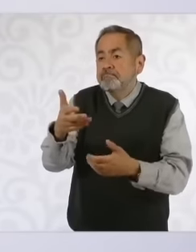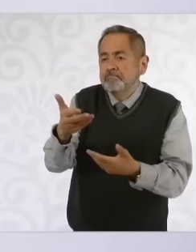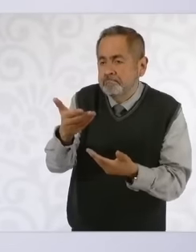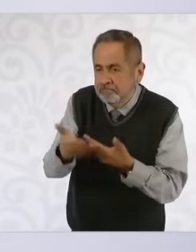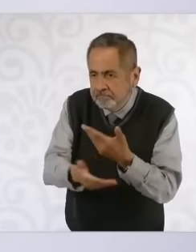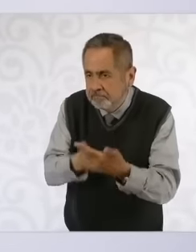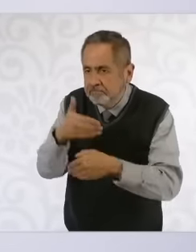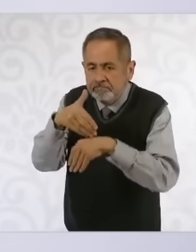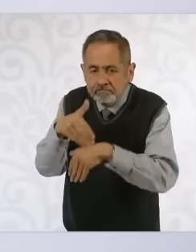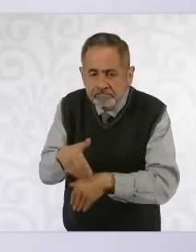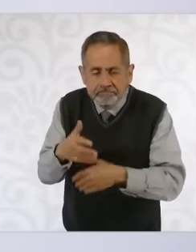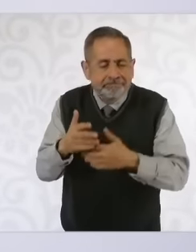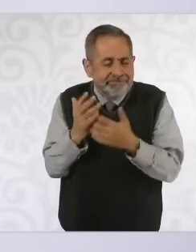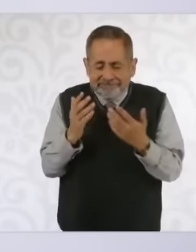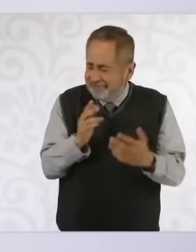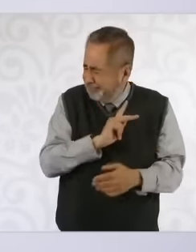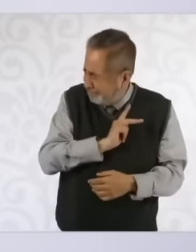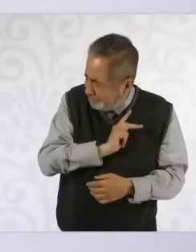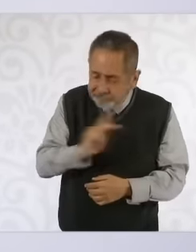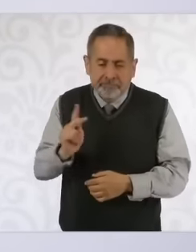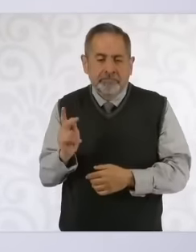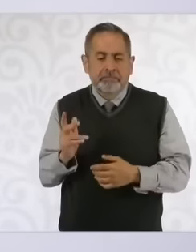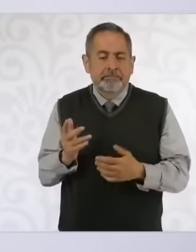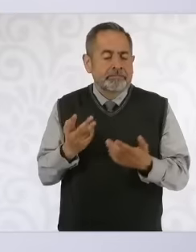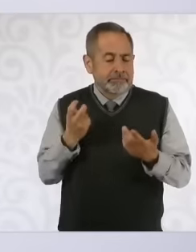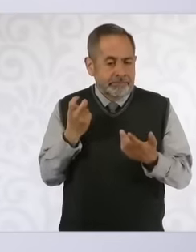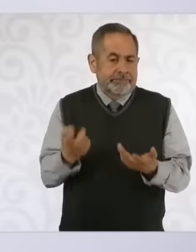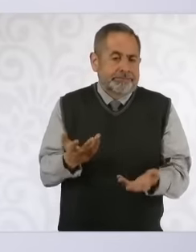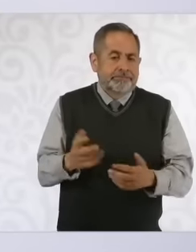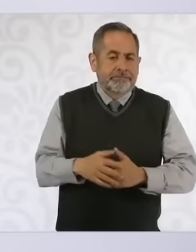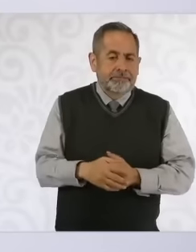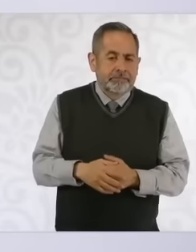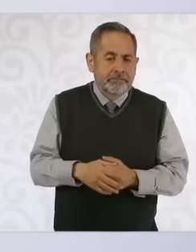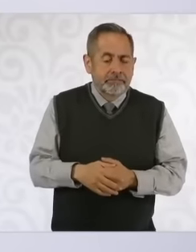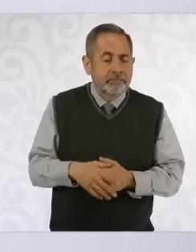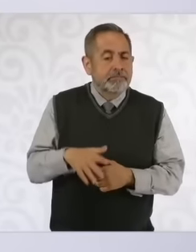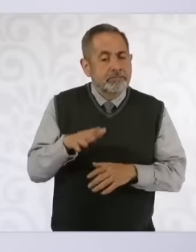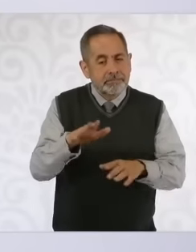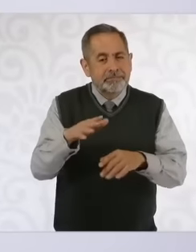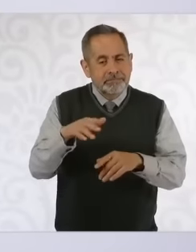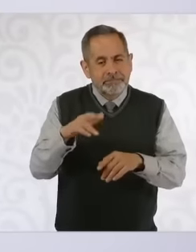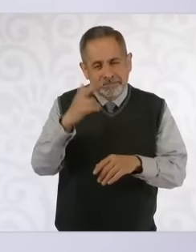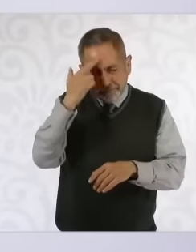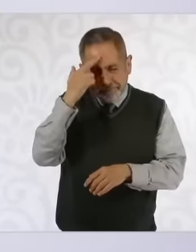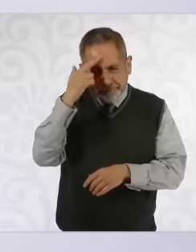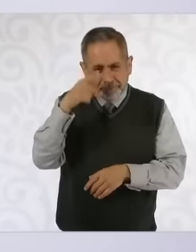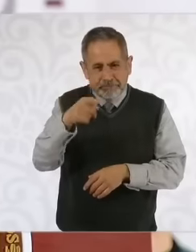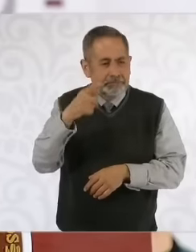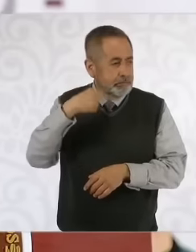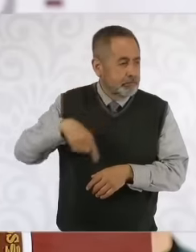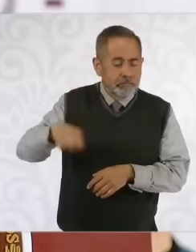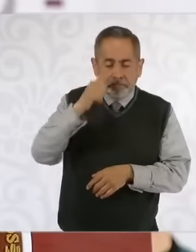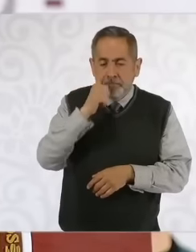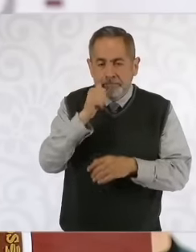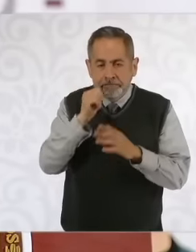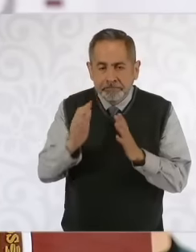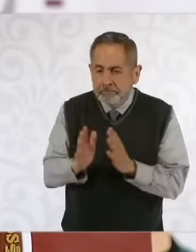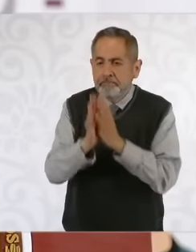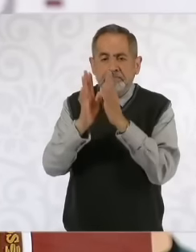our time where we have a participation